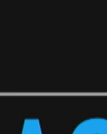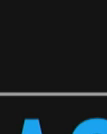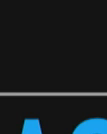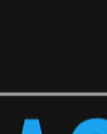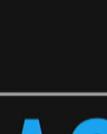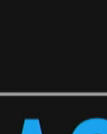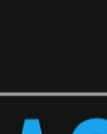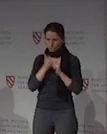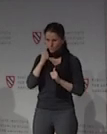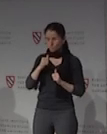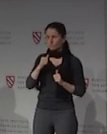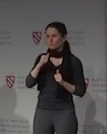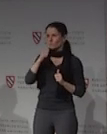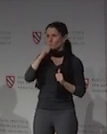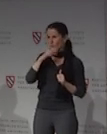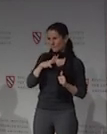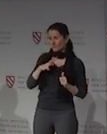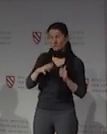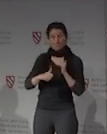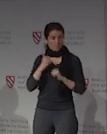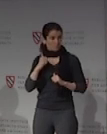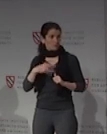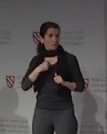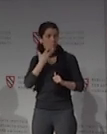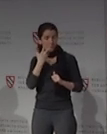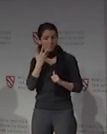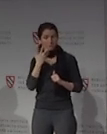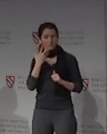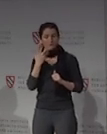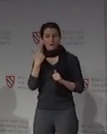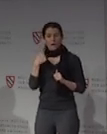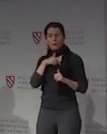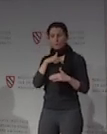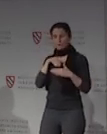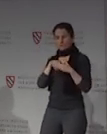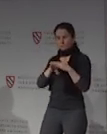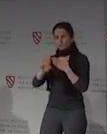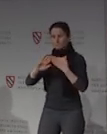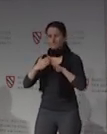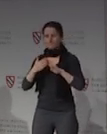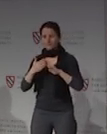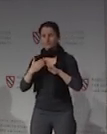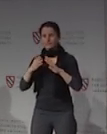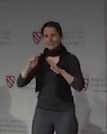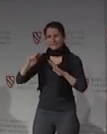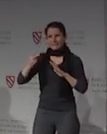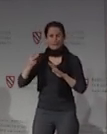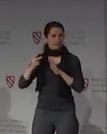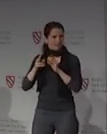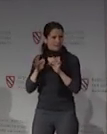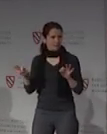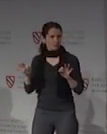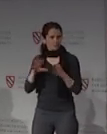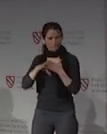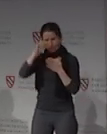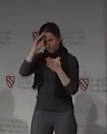white women, and we have come into the language in the community as guests, or second and other language learners of ASL, present company included.